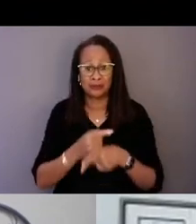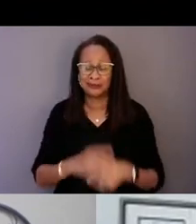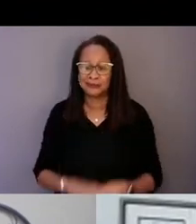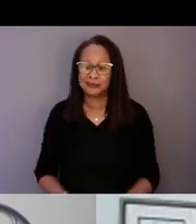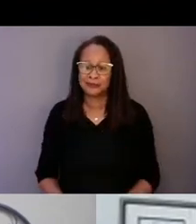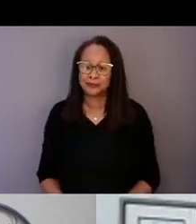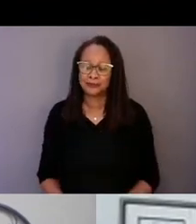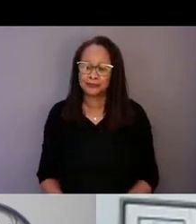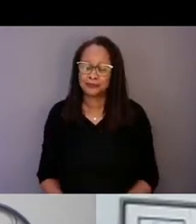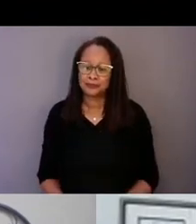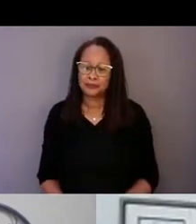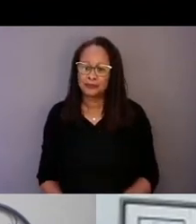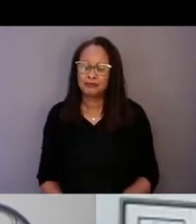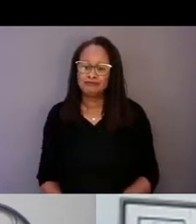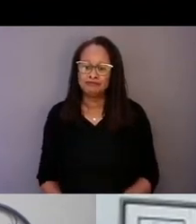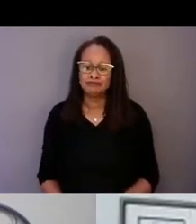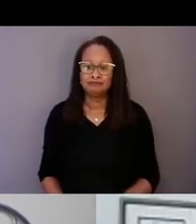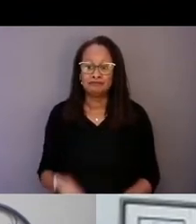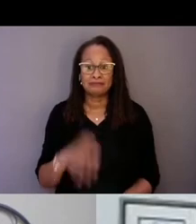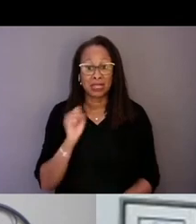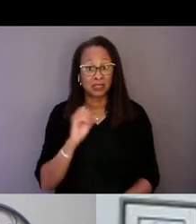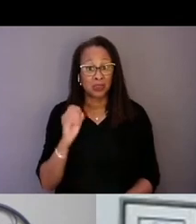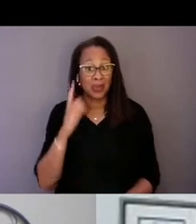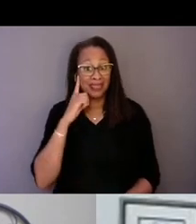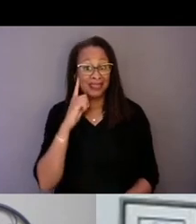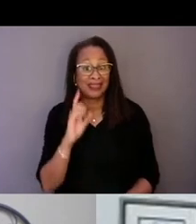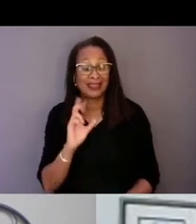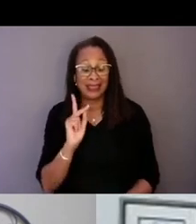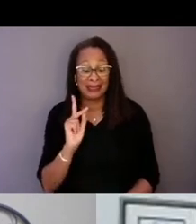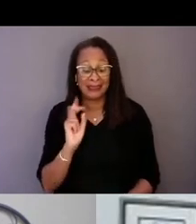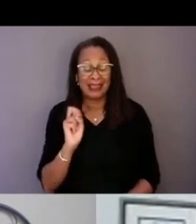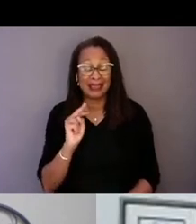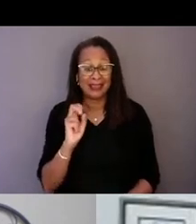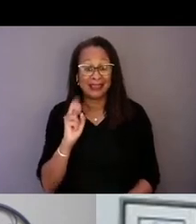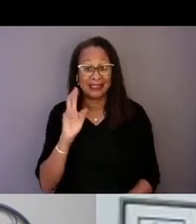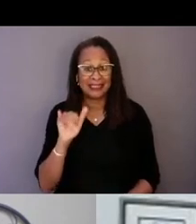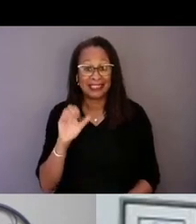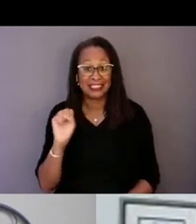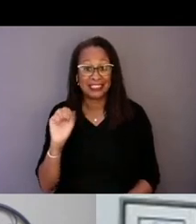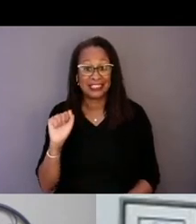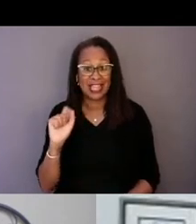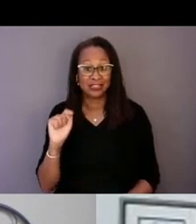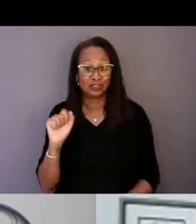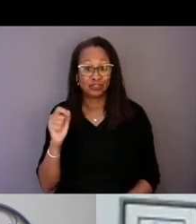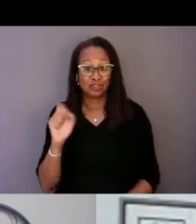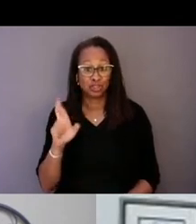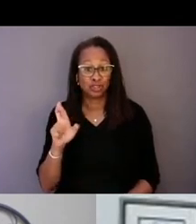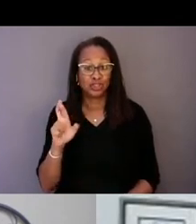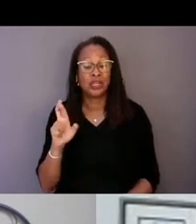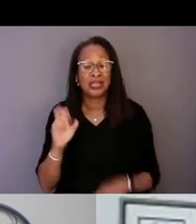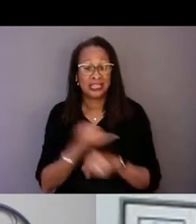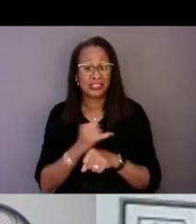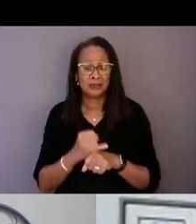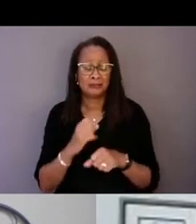So I think the Kennedy Satcher Institute made a good step with the survey and the report you just put out